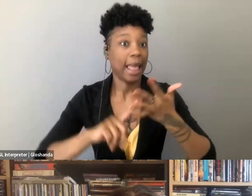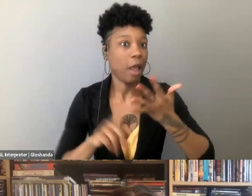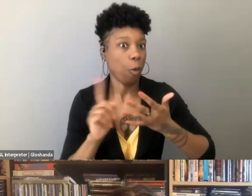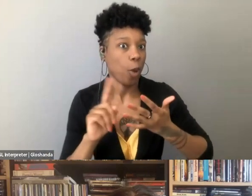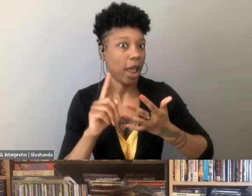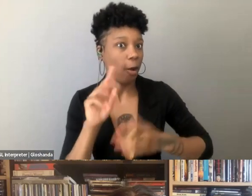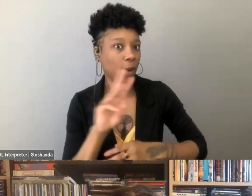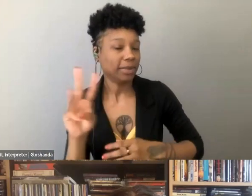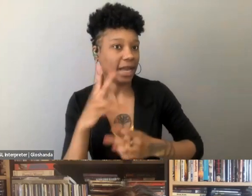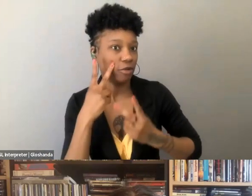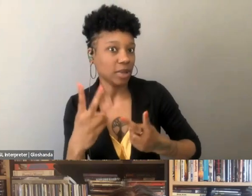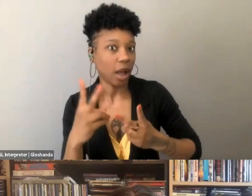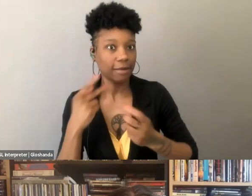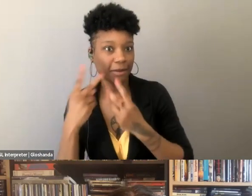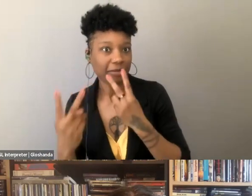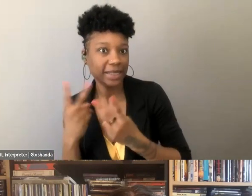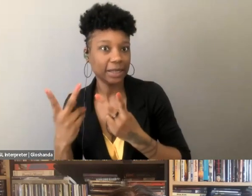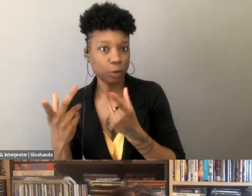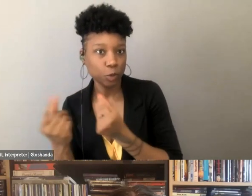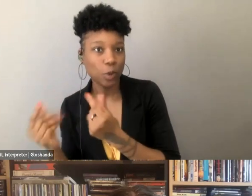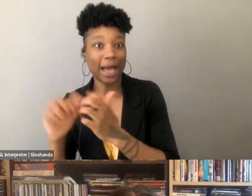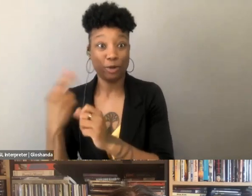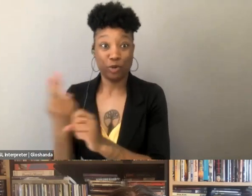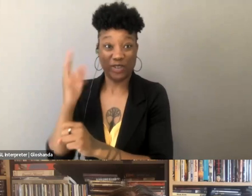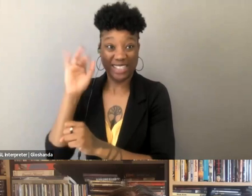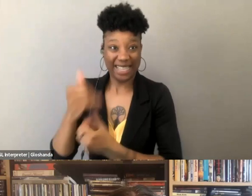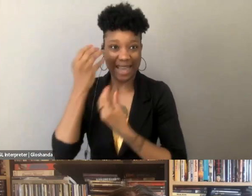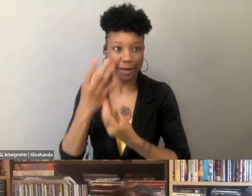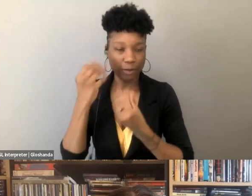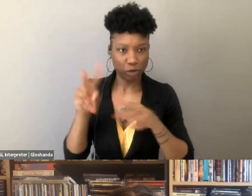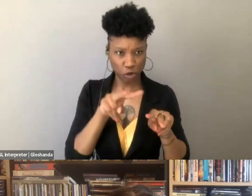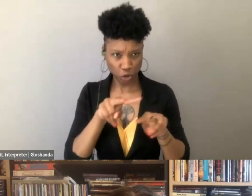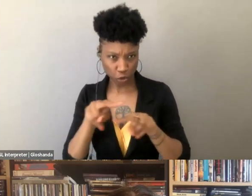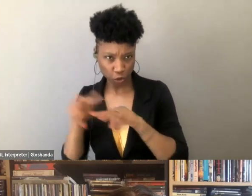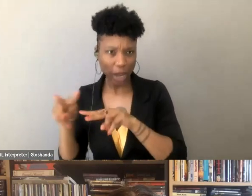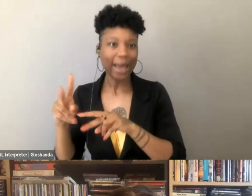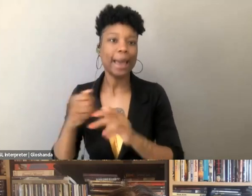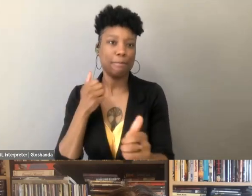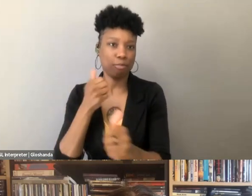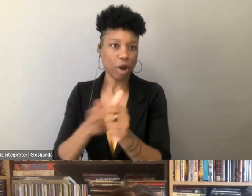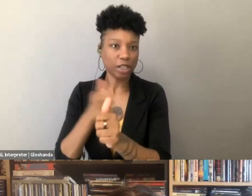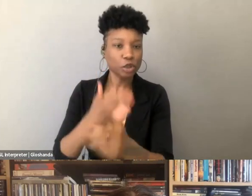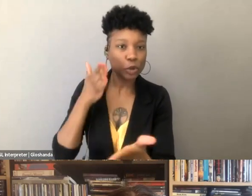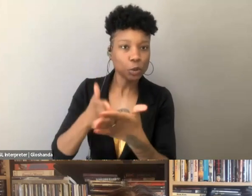have not only led to shutting down a whole bunch of parts of the internet, making it incredibly difficult for sex workers,